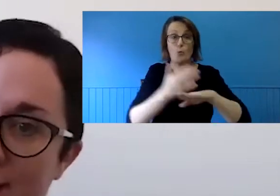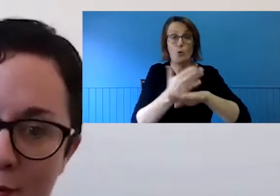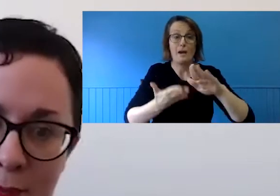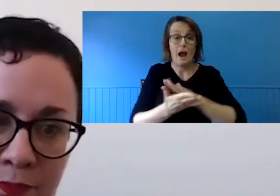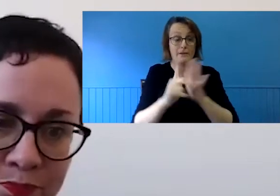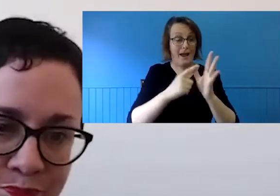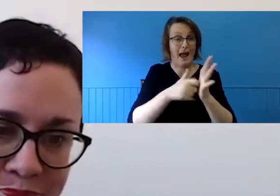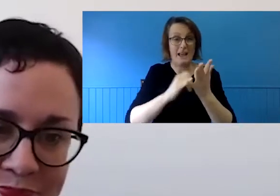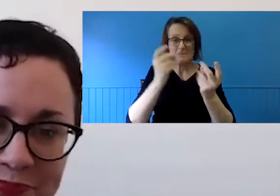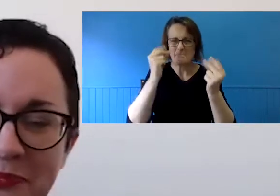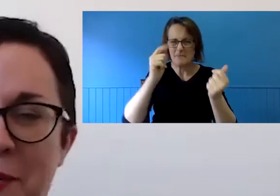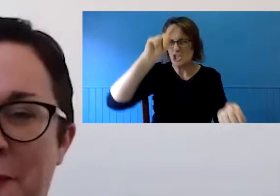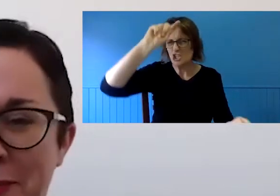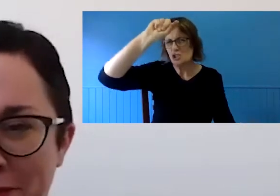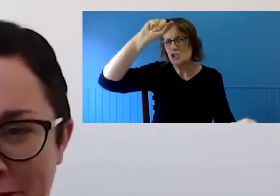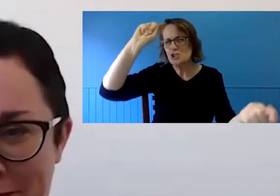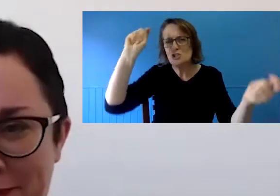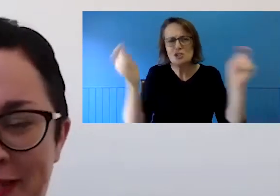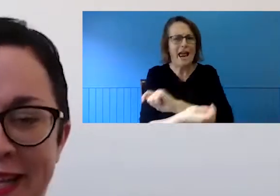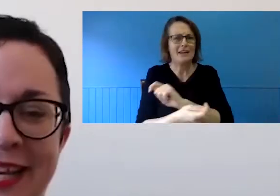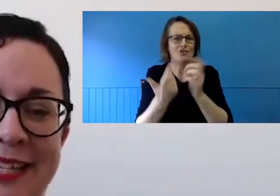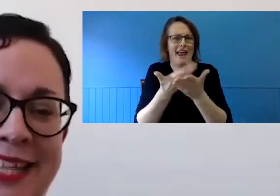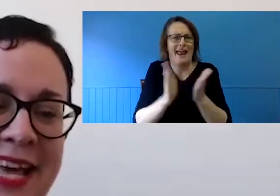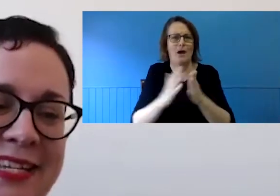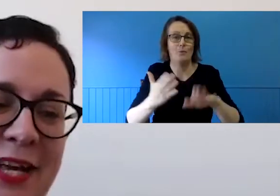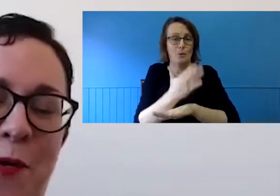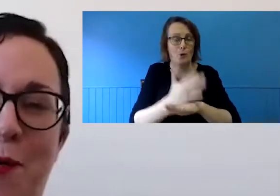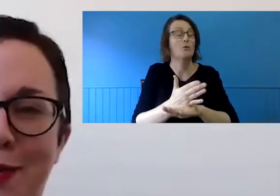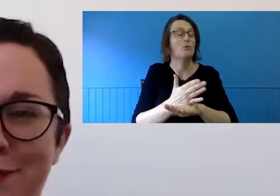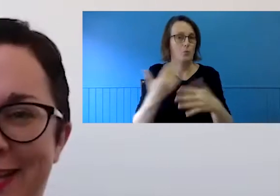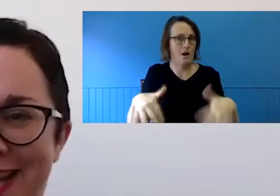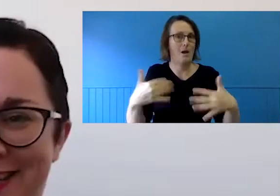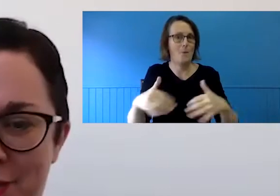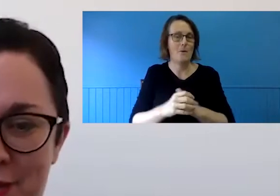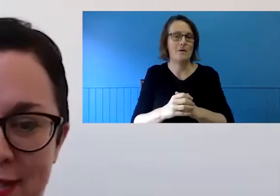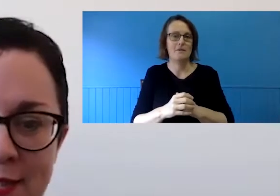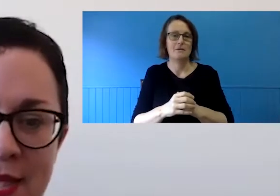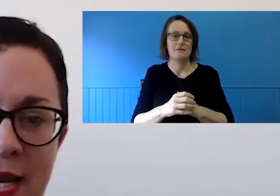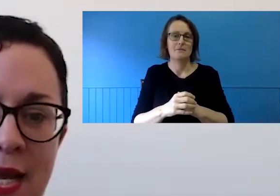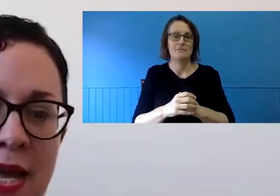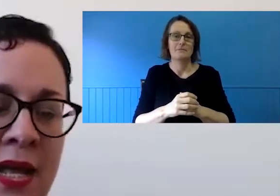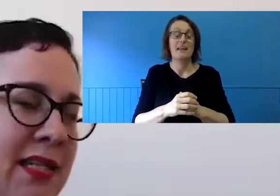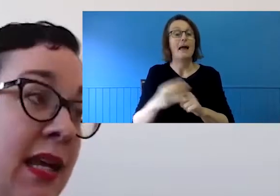incredible. Also is incredible is all of the excuses that arts and